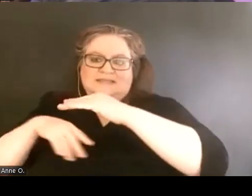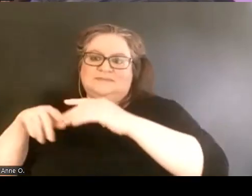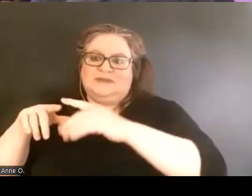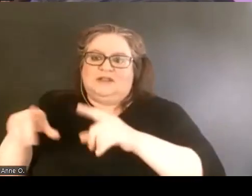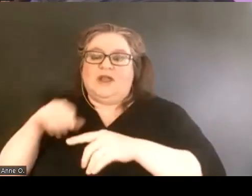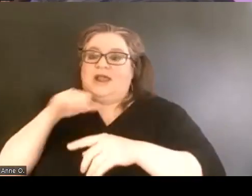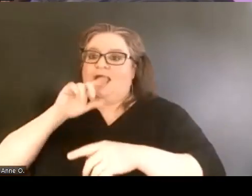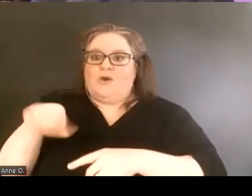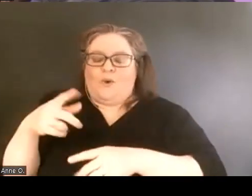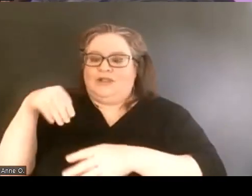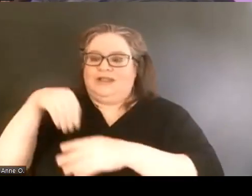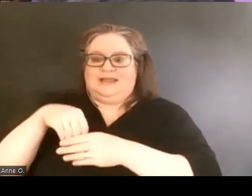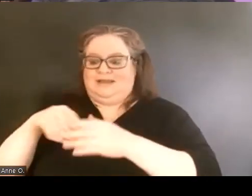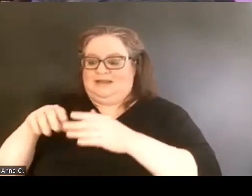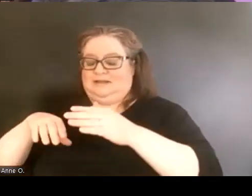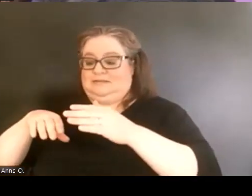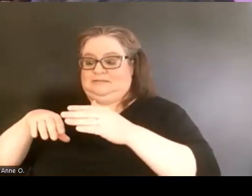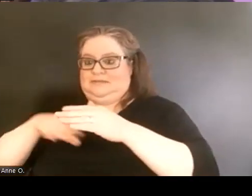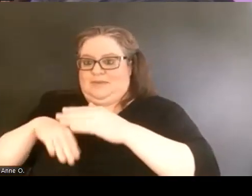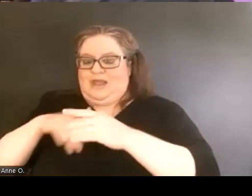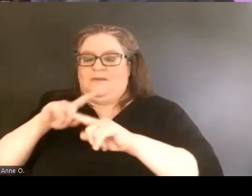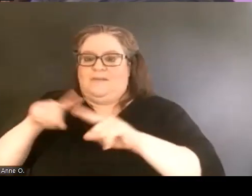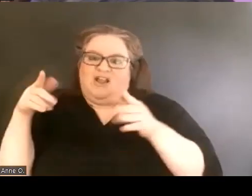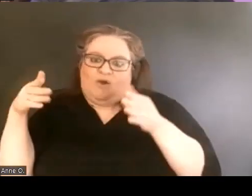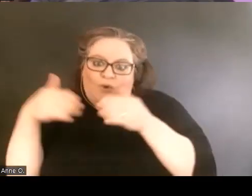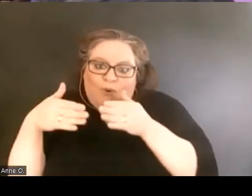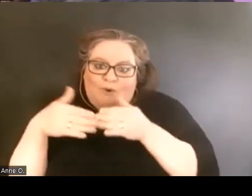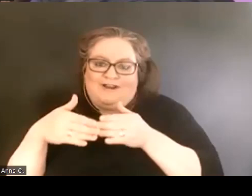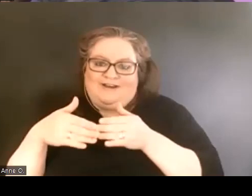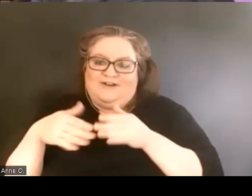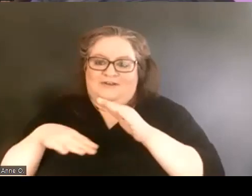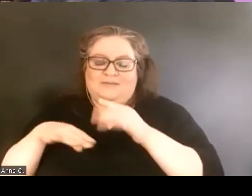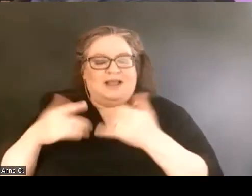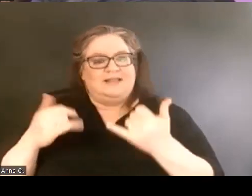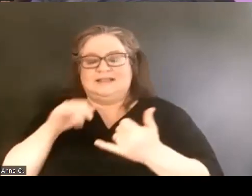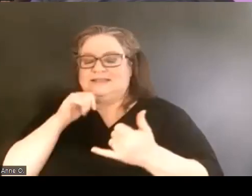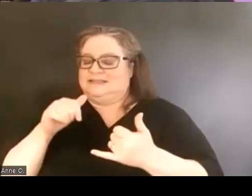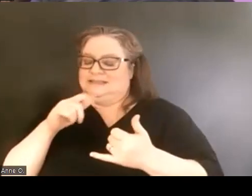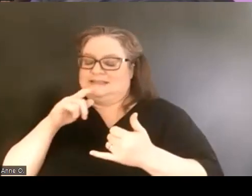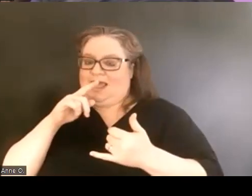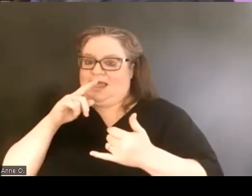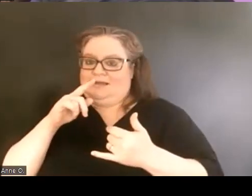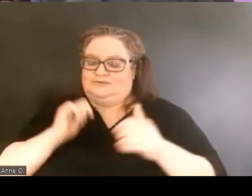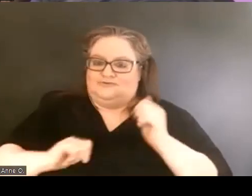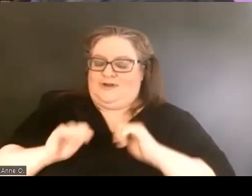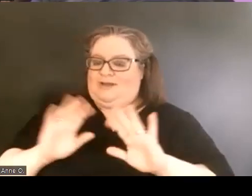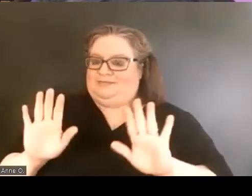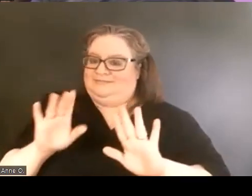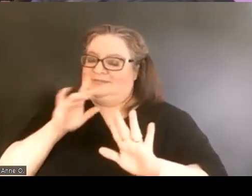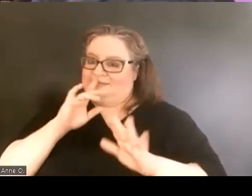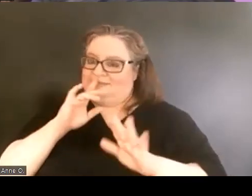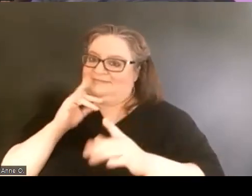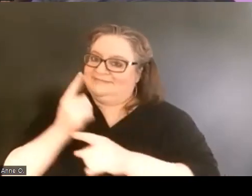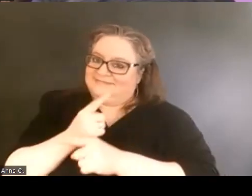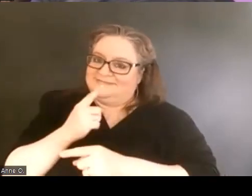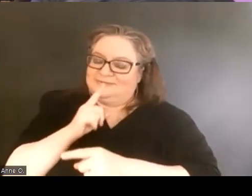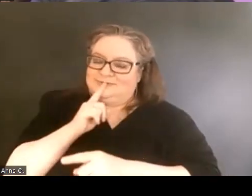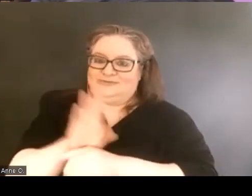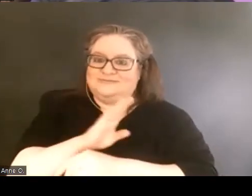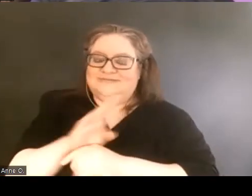but in the corner of the basement. And this isn't dramatics or hyperbole, that's indeed where the office was located.